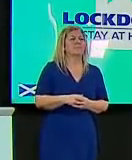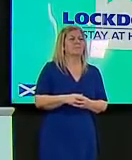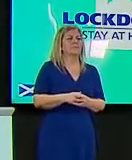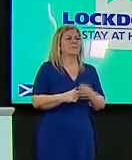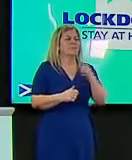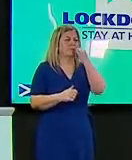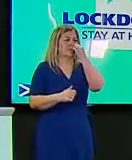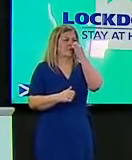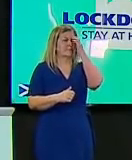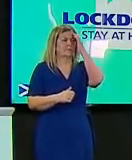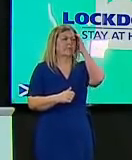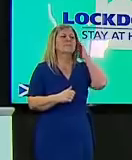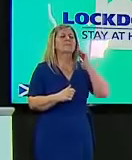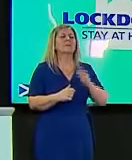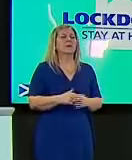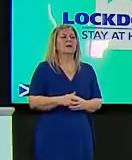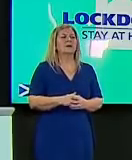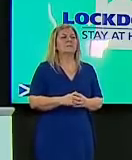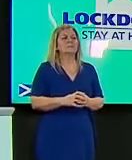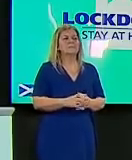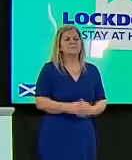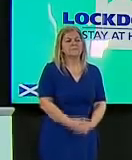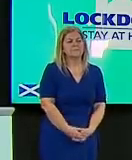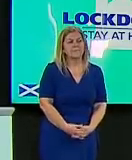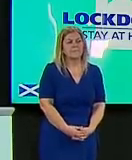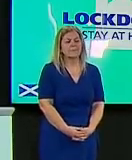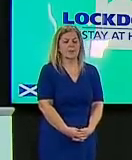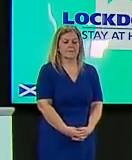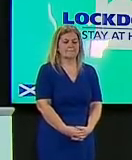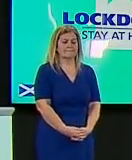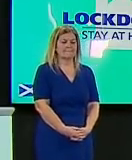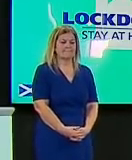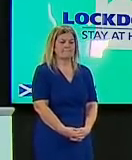thanks health secretary just following on from greg's question there around